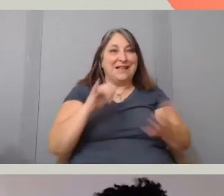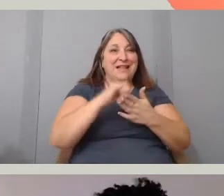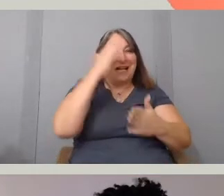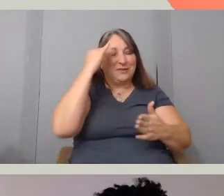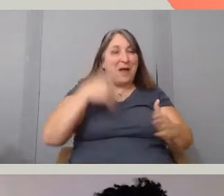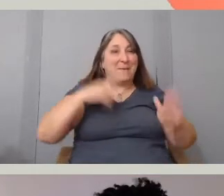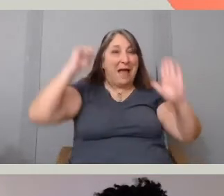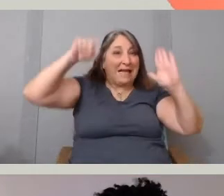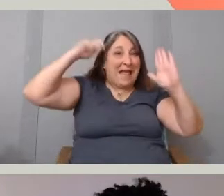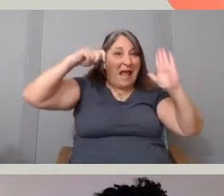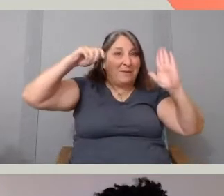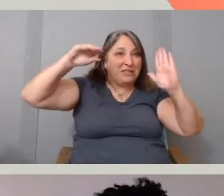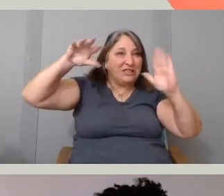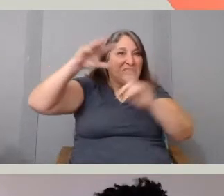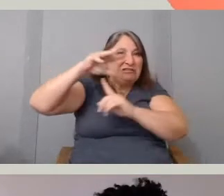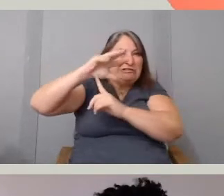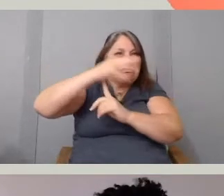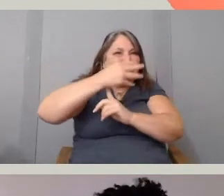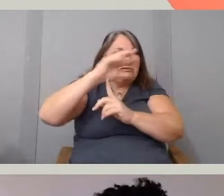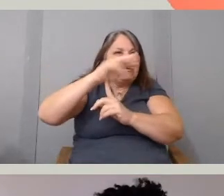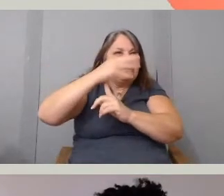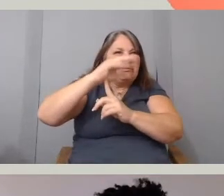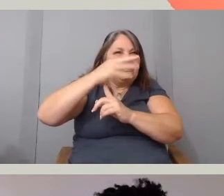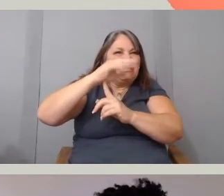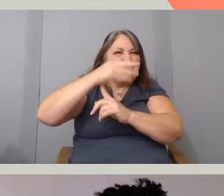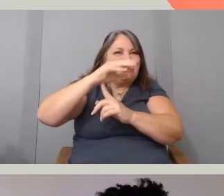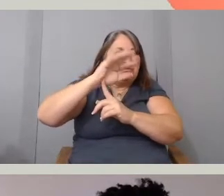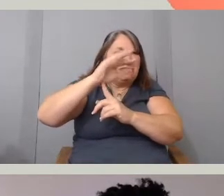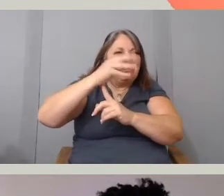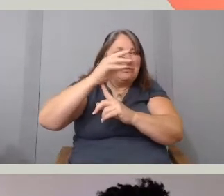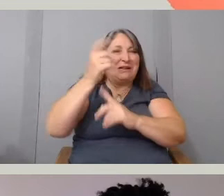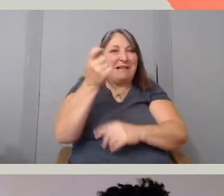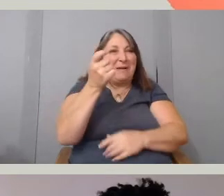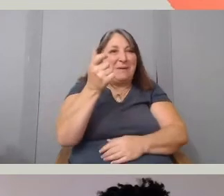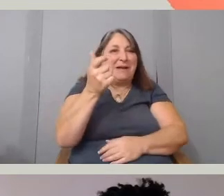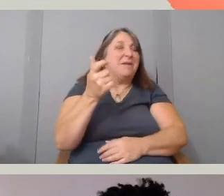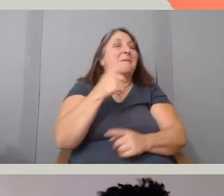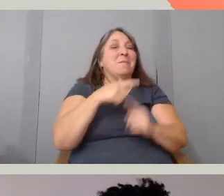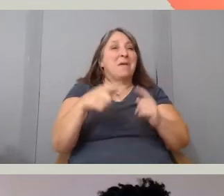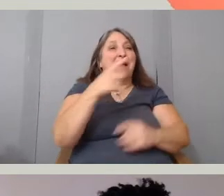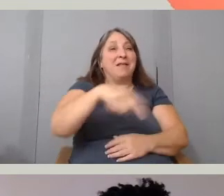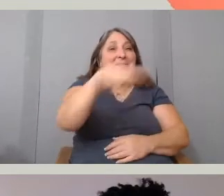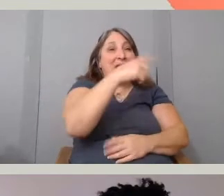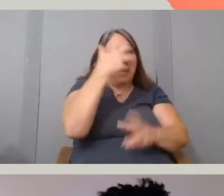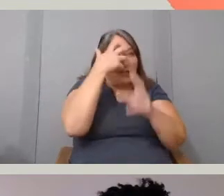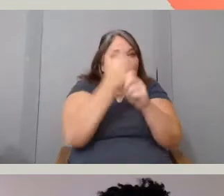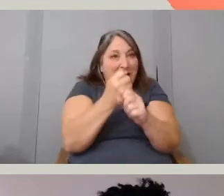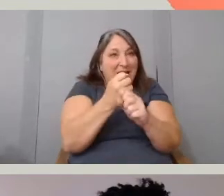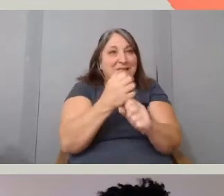But my point there is that, not only that they trust, the image, the words